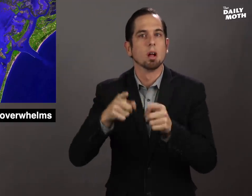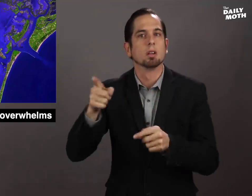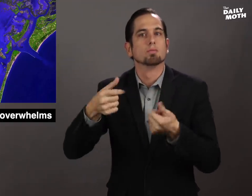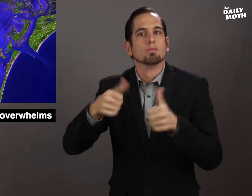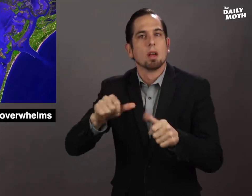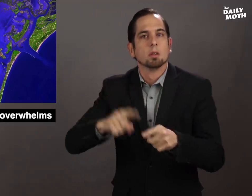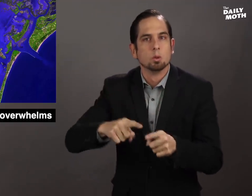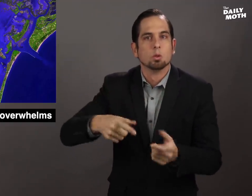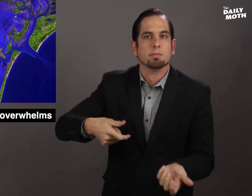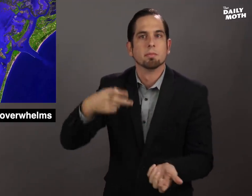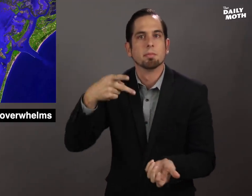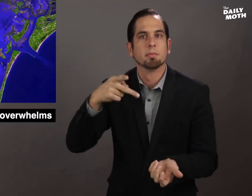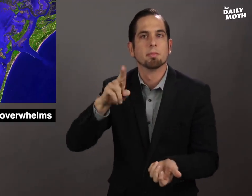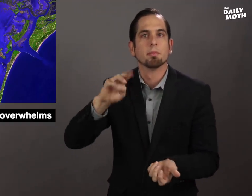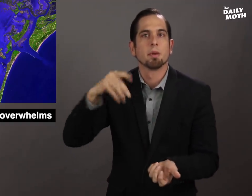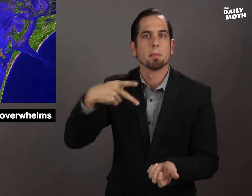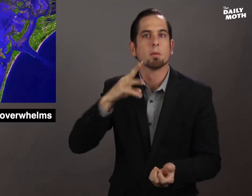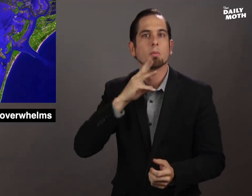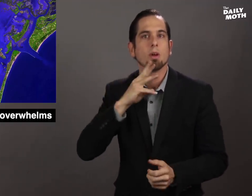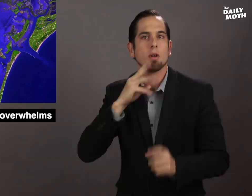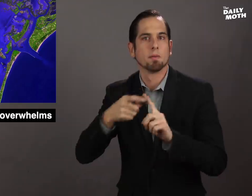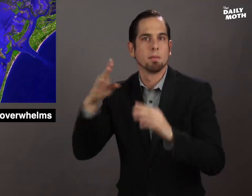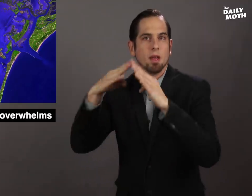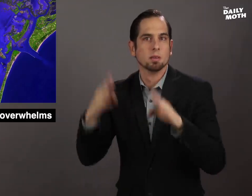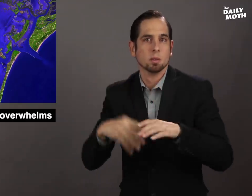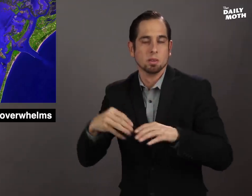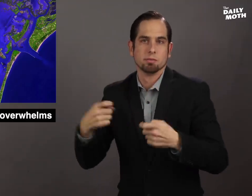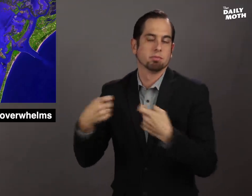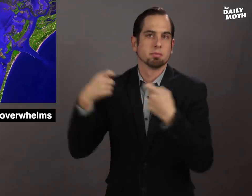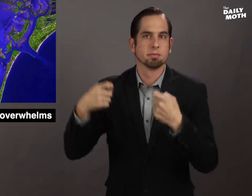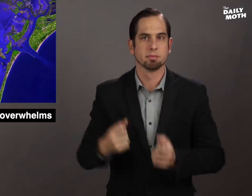while trying to pump water out of his house.